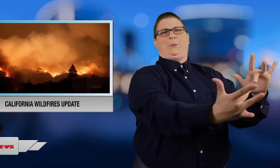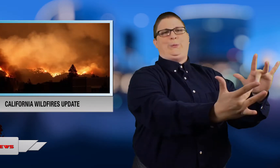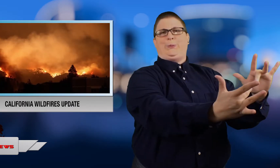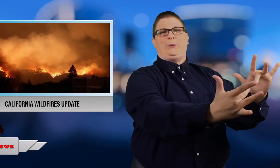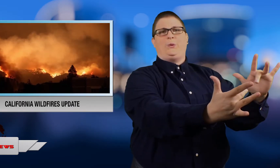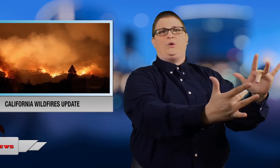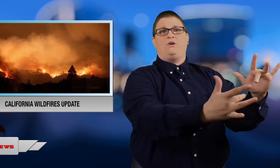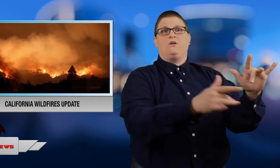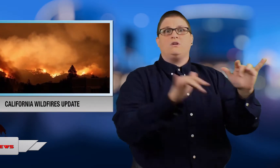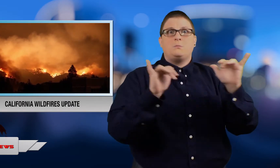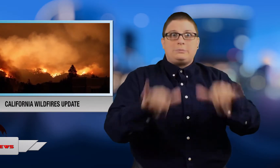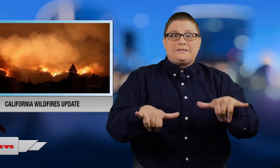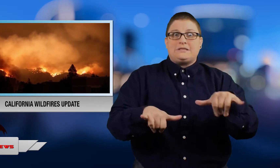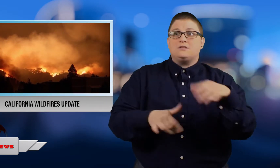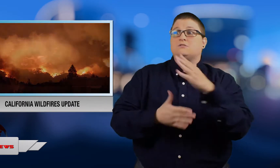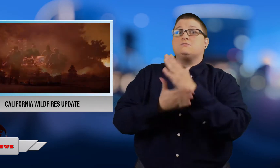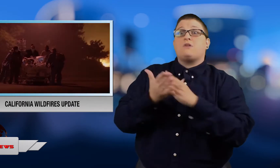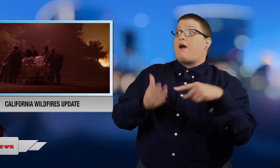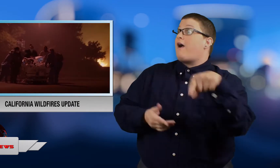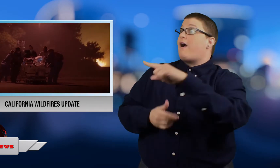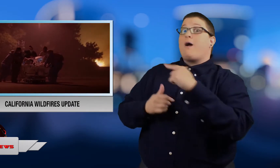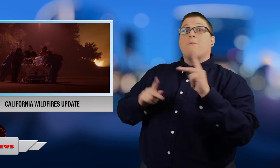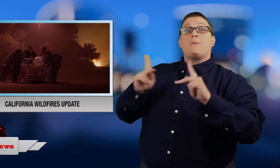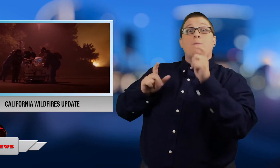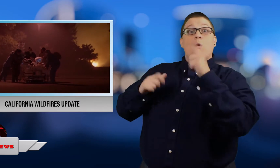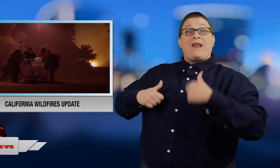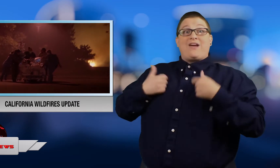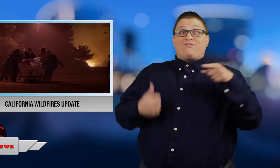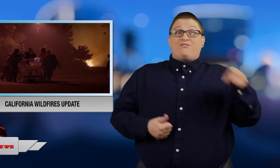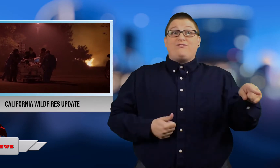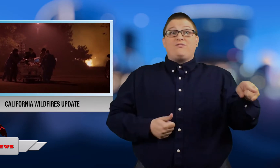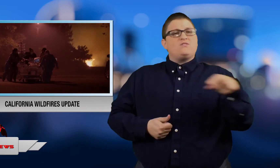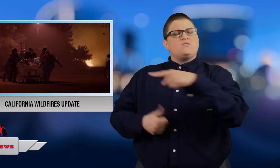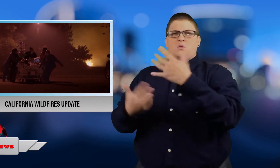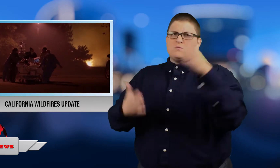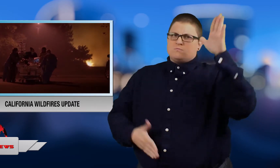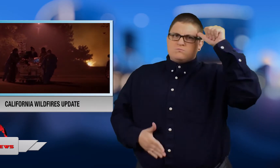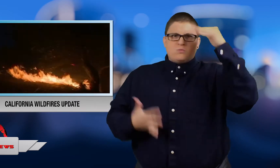Still some residents are trying to go